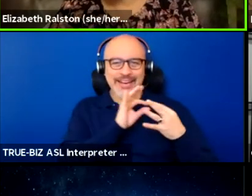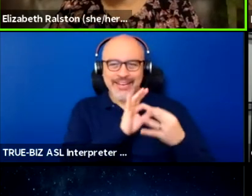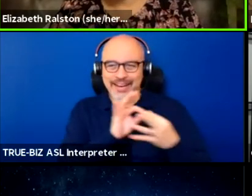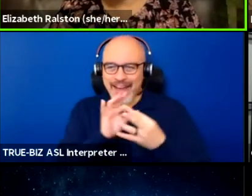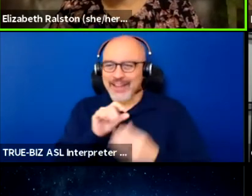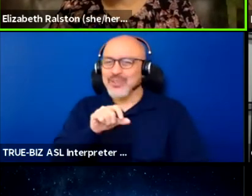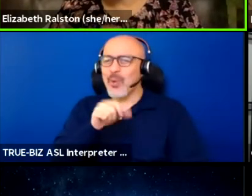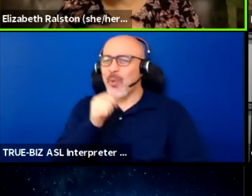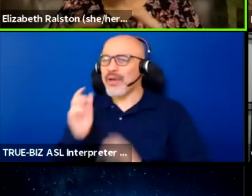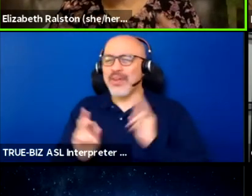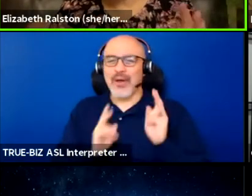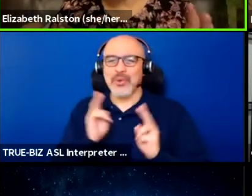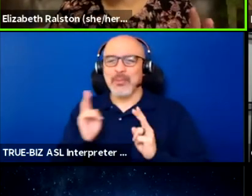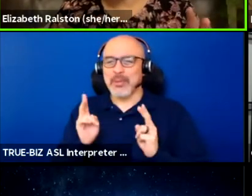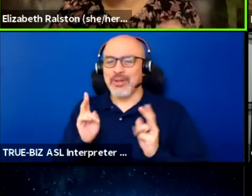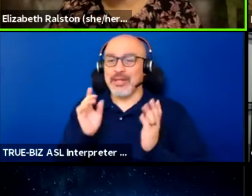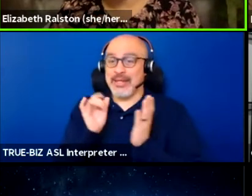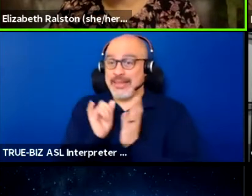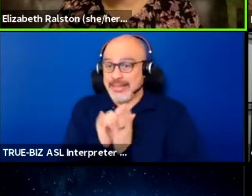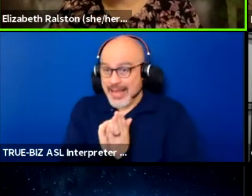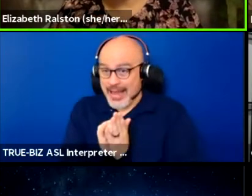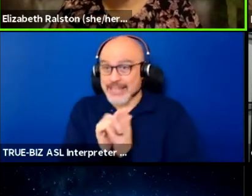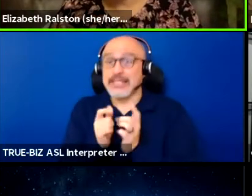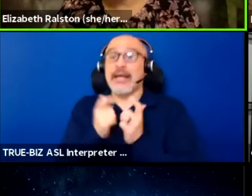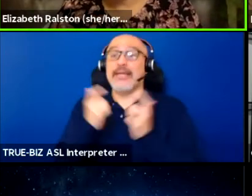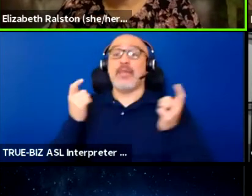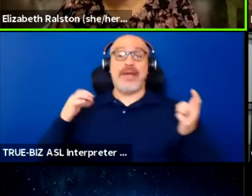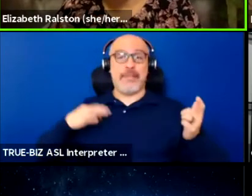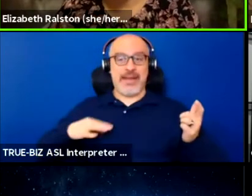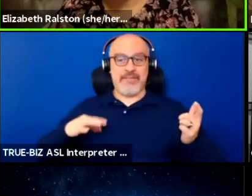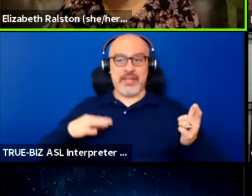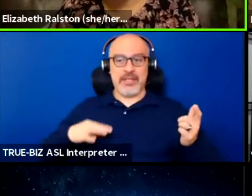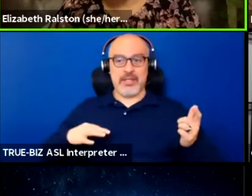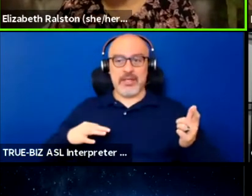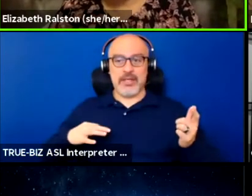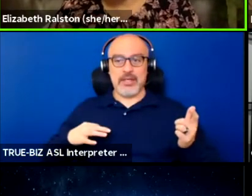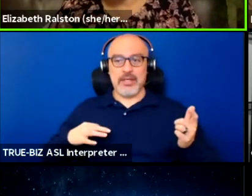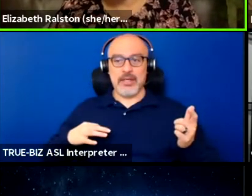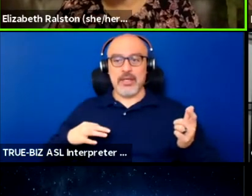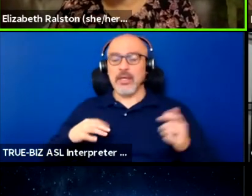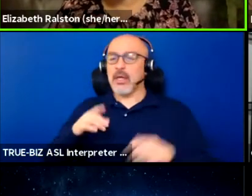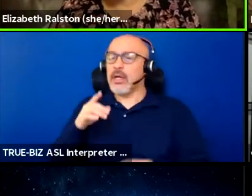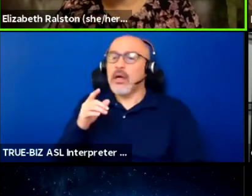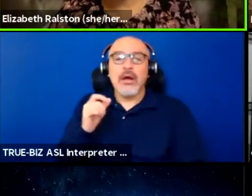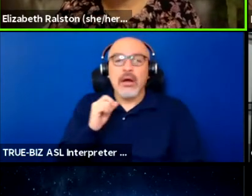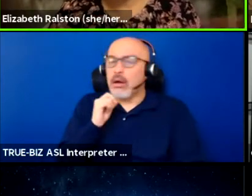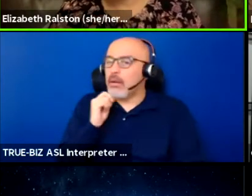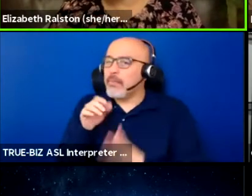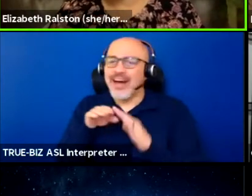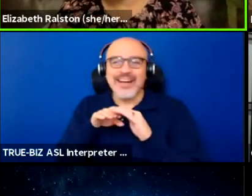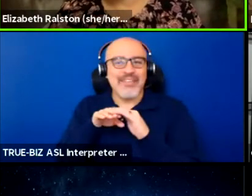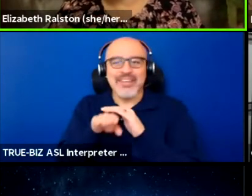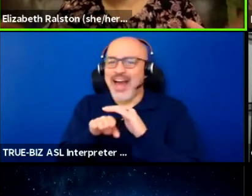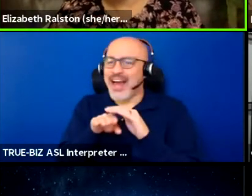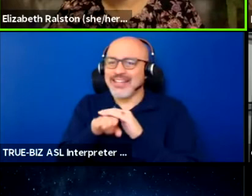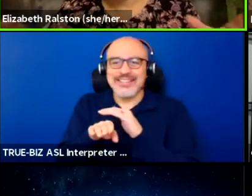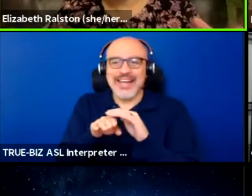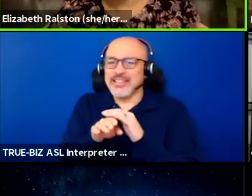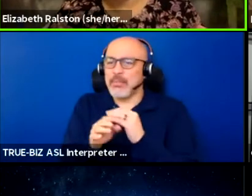so that is the big benefit, but if it's not accessible, then you're missing out on the health and wellbeing